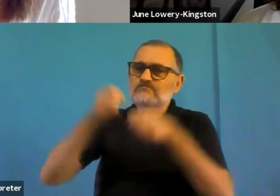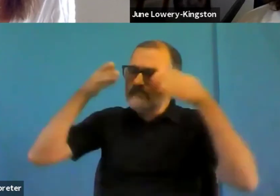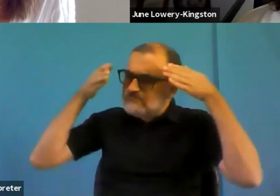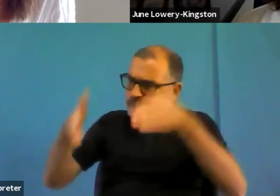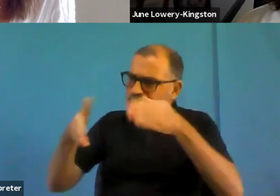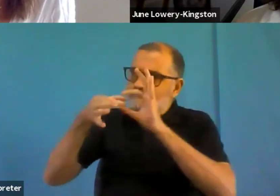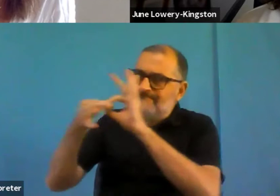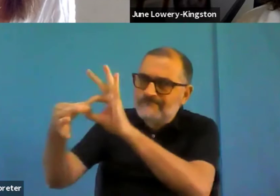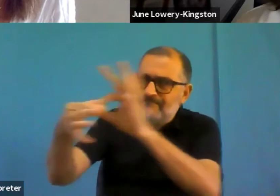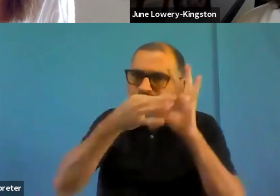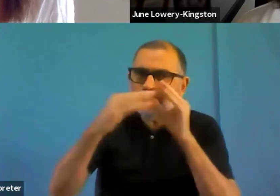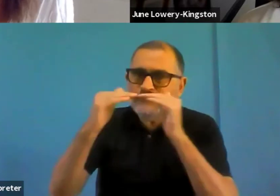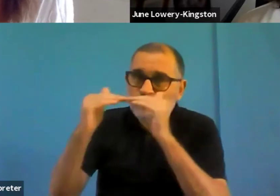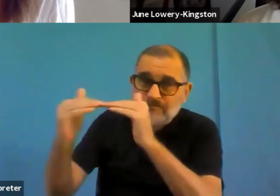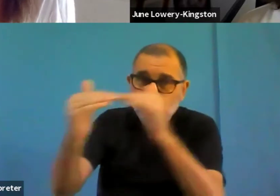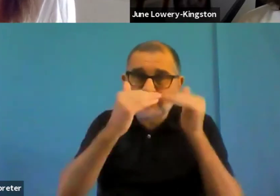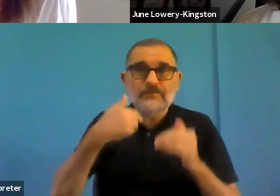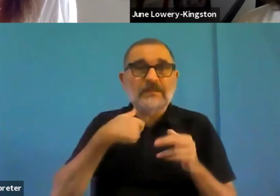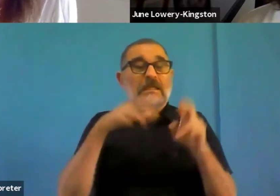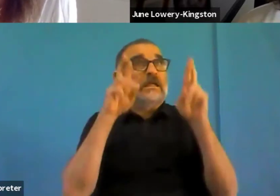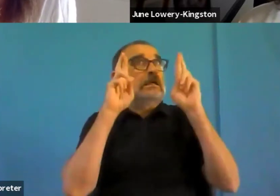speech last Wednesday morning at the European Parliament in Strasbourg.